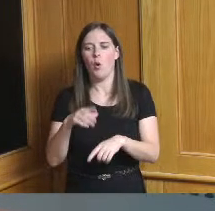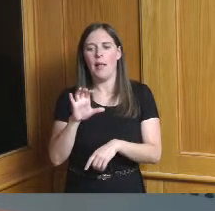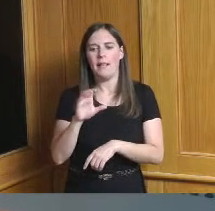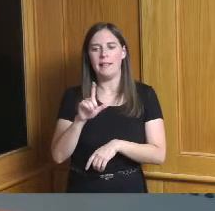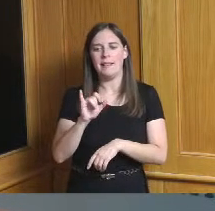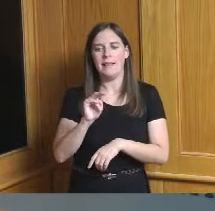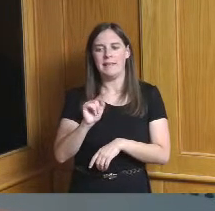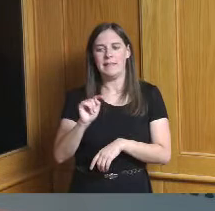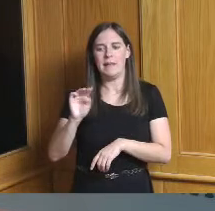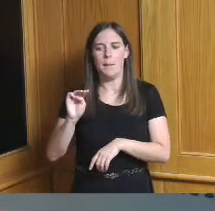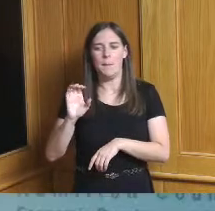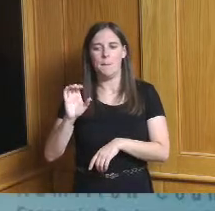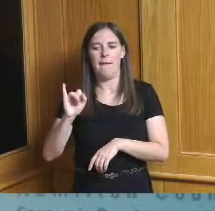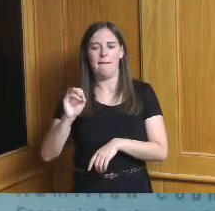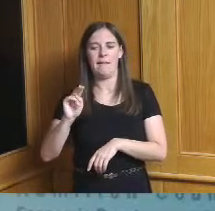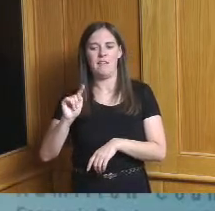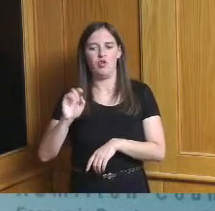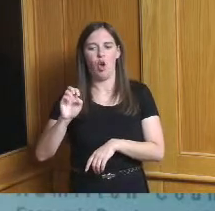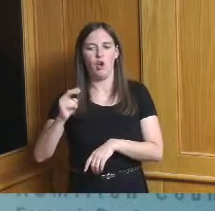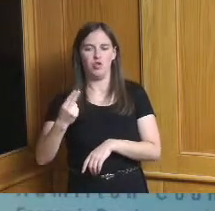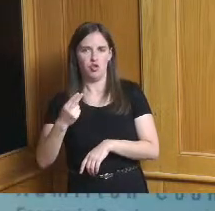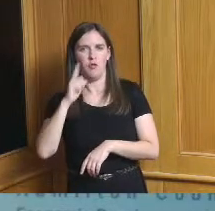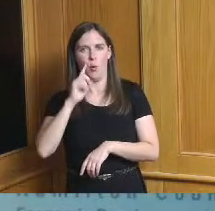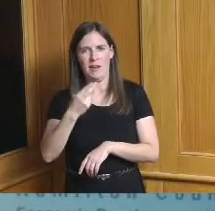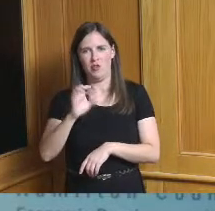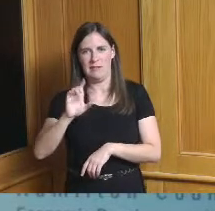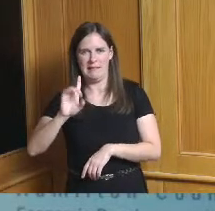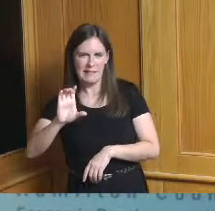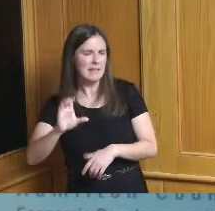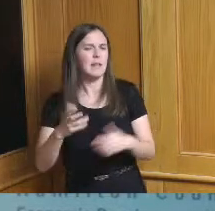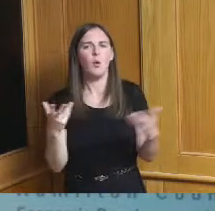some in our audience might be wondering what is the Comprehensive Economic Development Strategy so